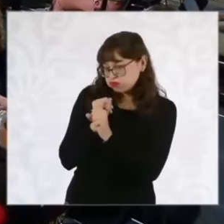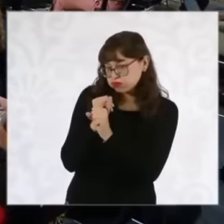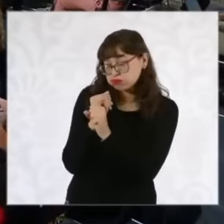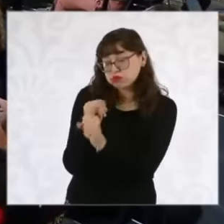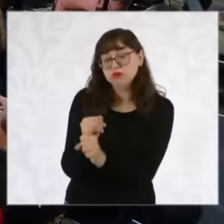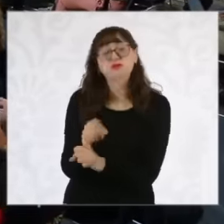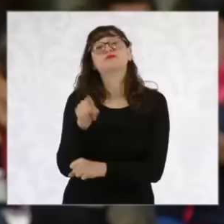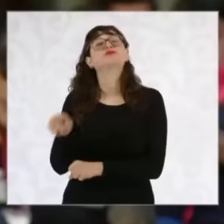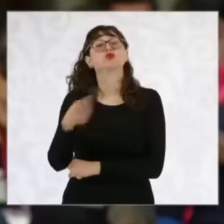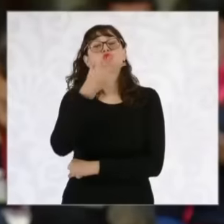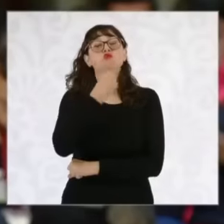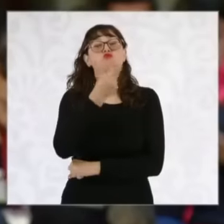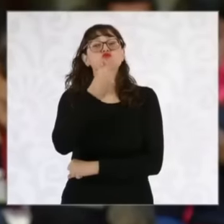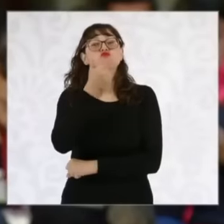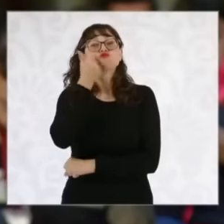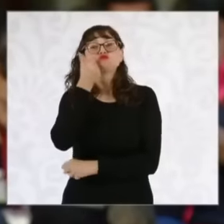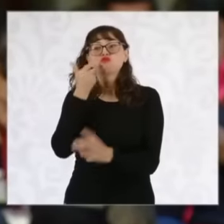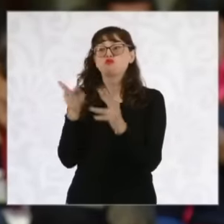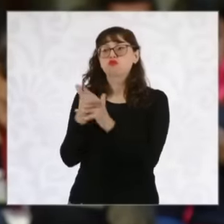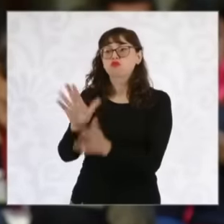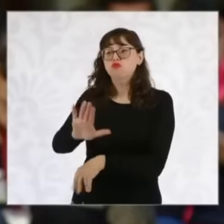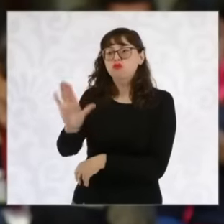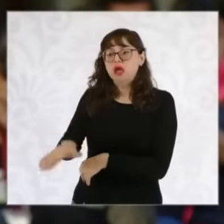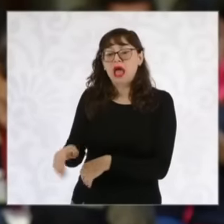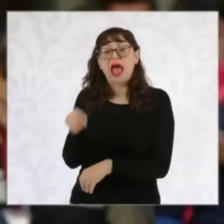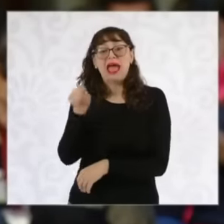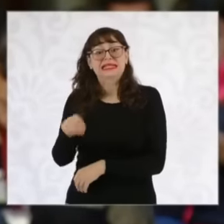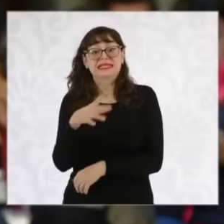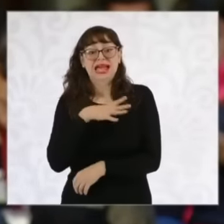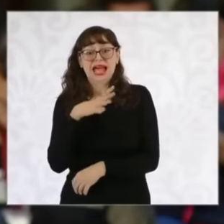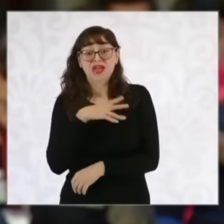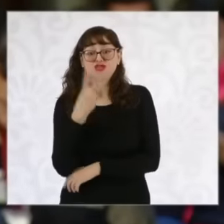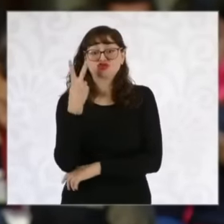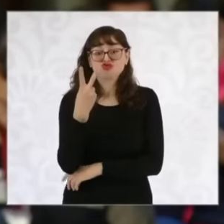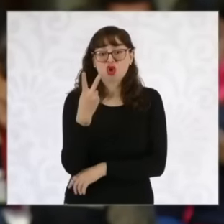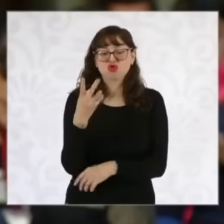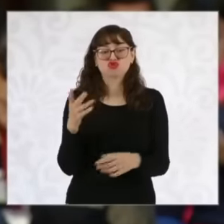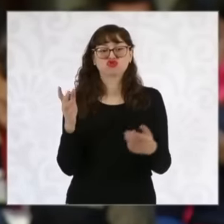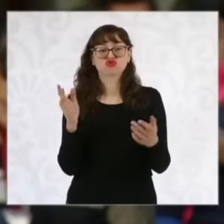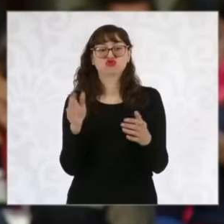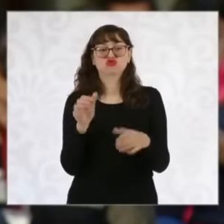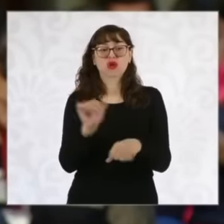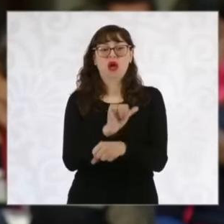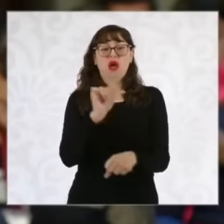This Student was in two patrols, there are videos that prove him to be two patrols, one of